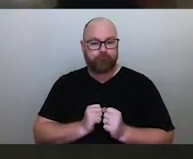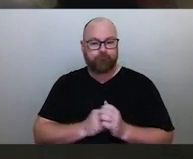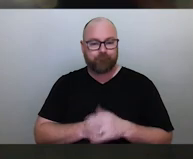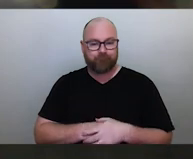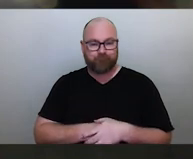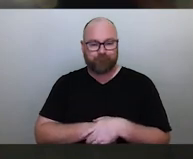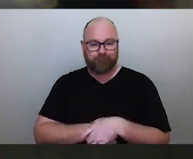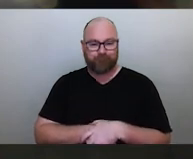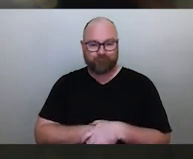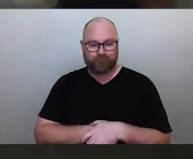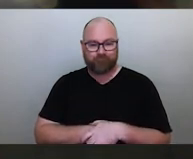sorry